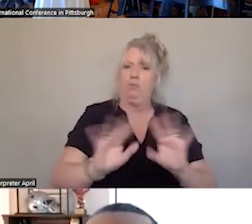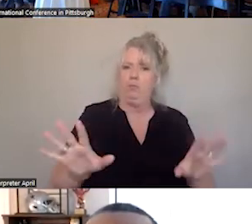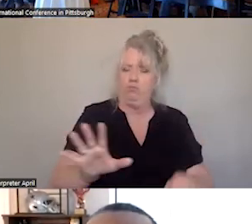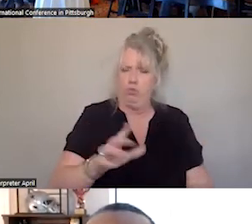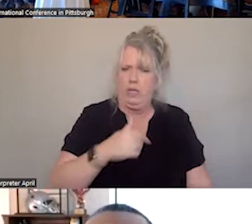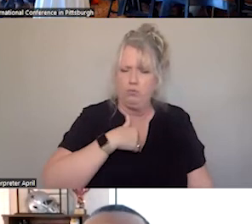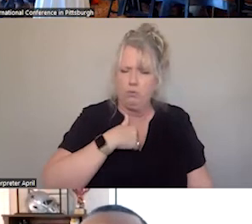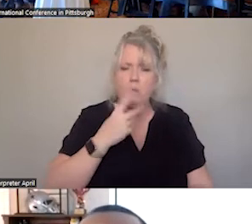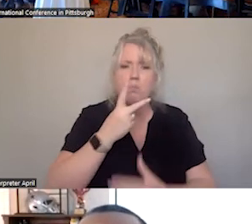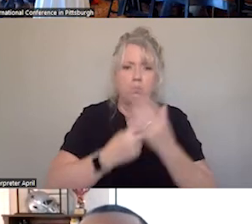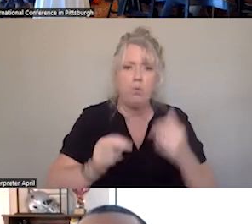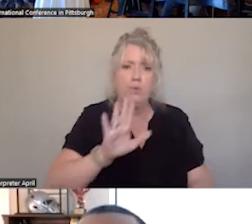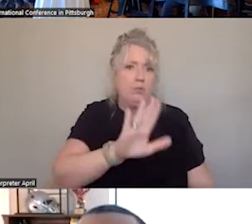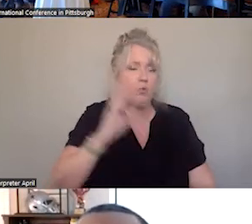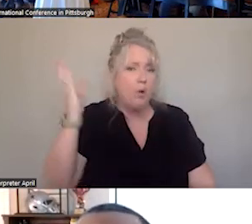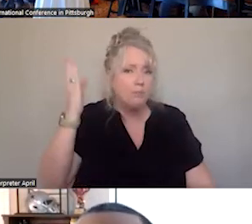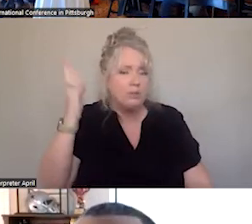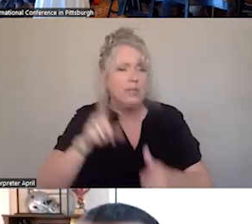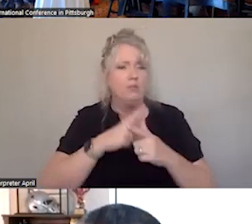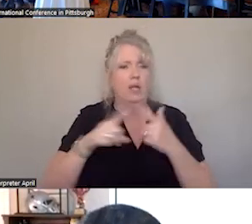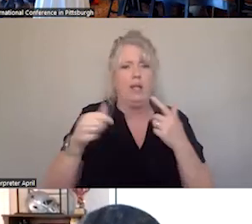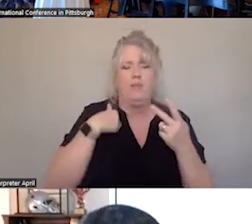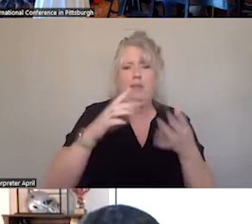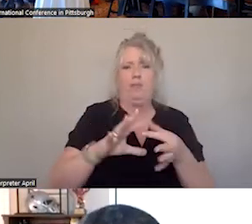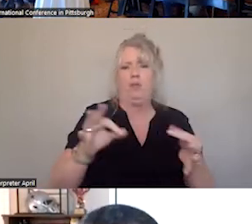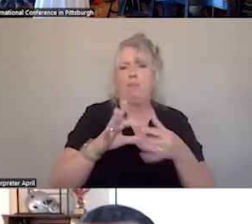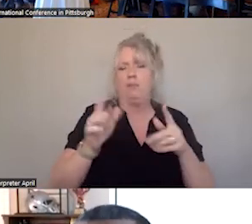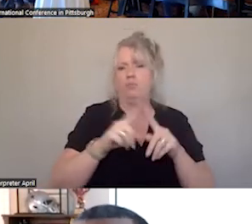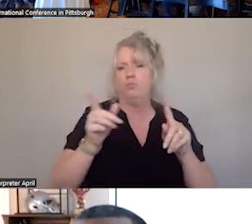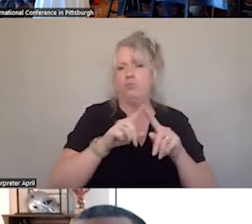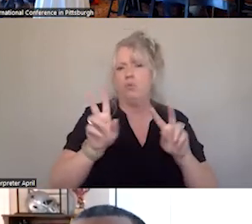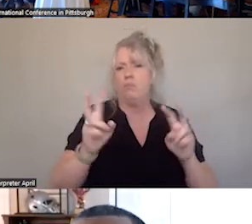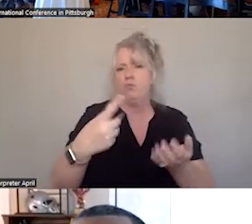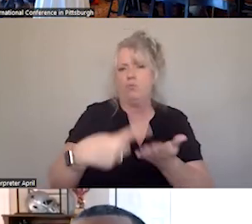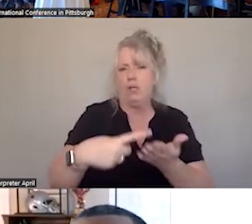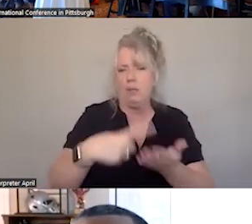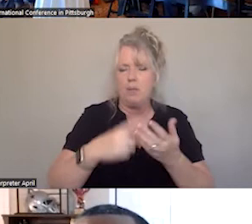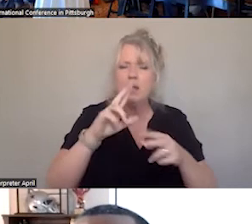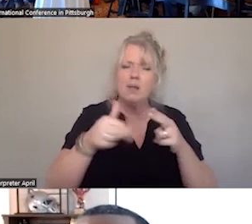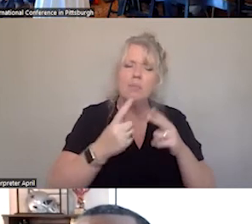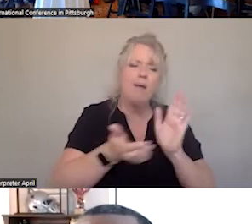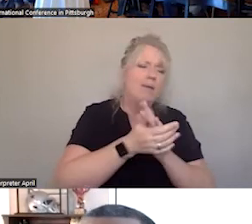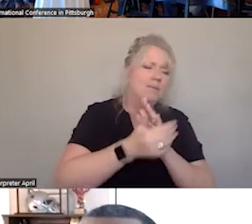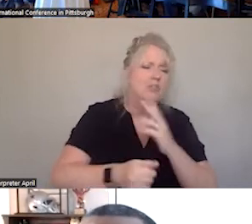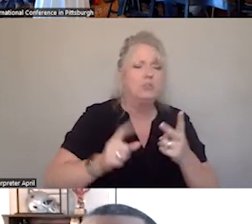BOTH IN EMPEROR PRESENTATION AND COMMENTS FOR THE ROUNDTABLE, EFFICIENCY, SPEED, SAFETY.